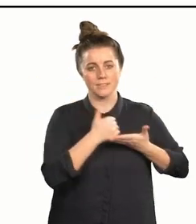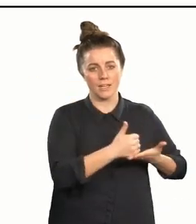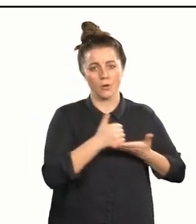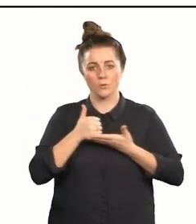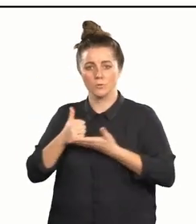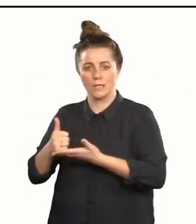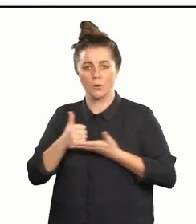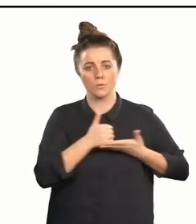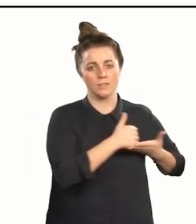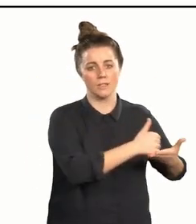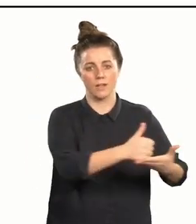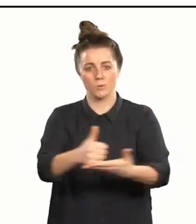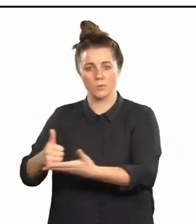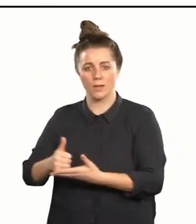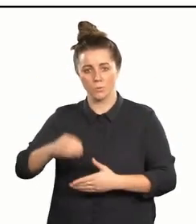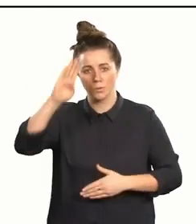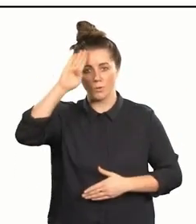tēnā rā tātou katoa — greetings to you all. Kia ora — thank you.